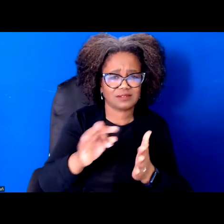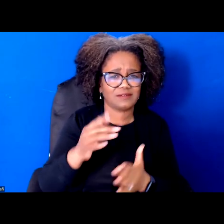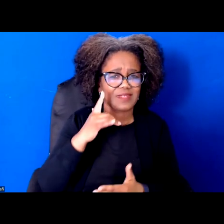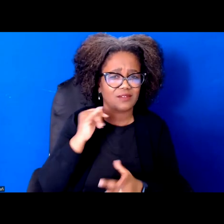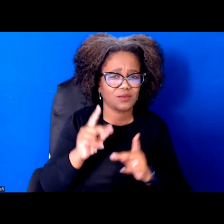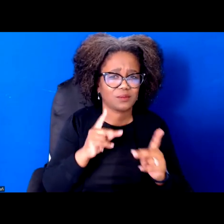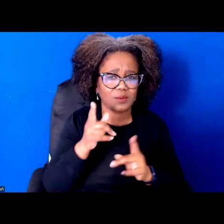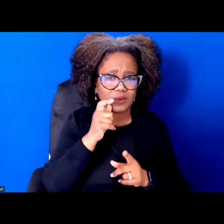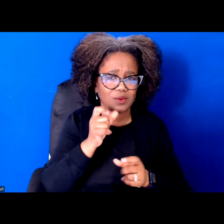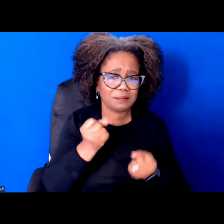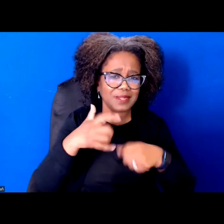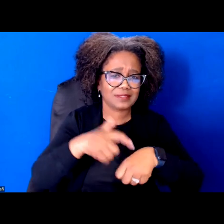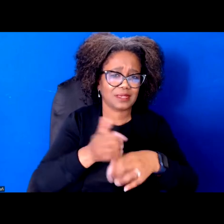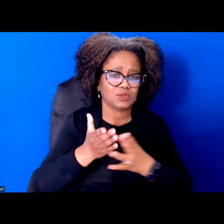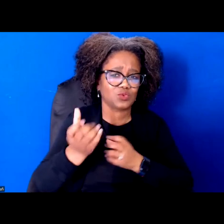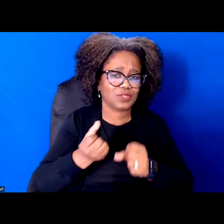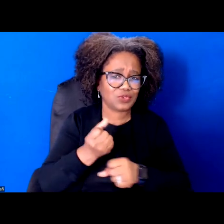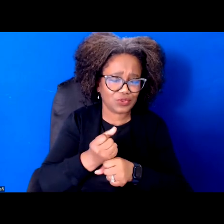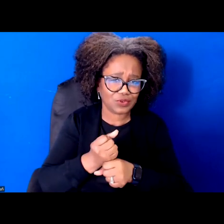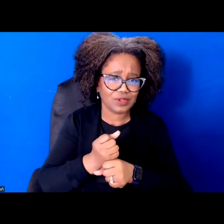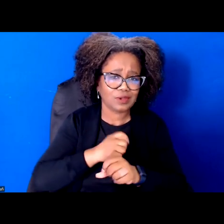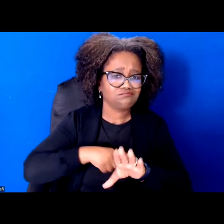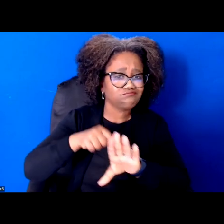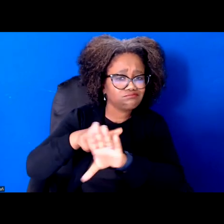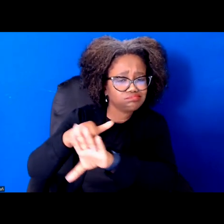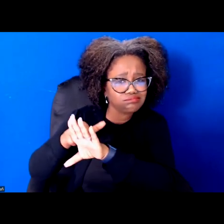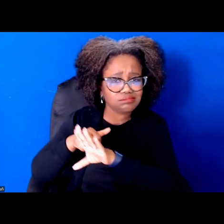in urban and suburban neighborhoods, up and down the state.